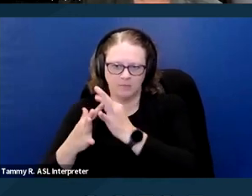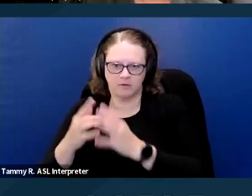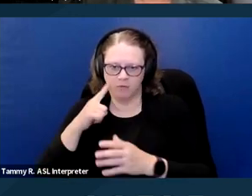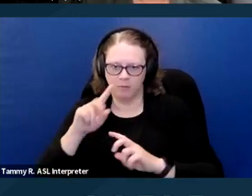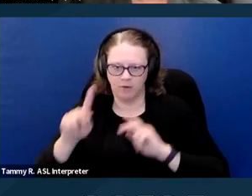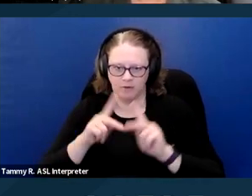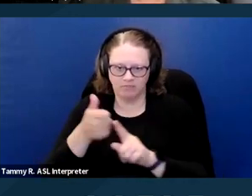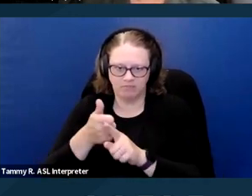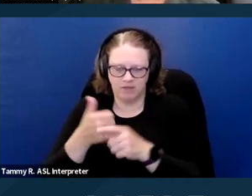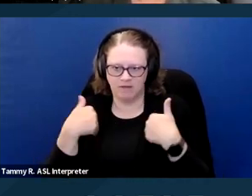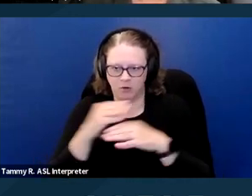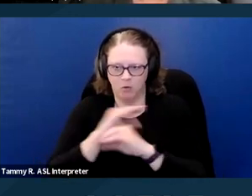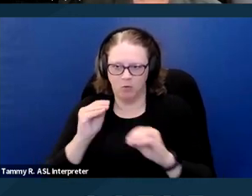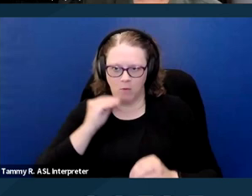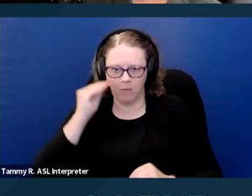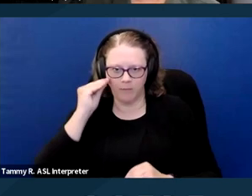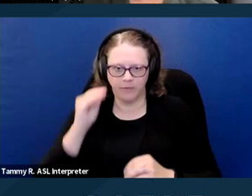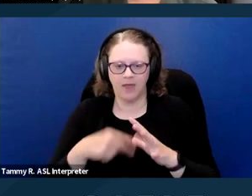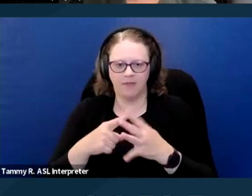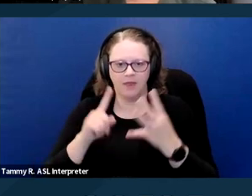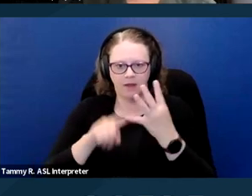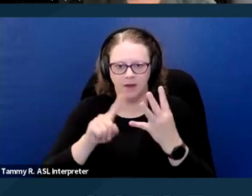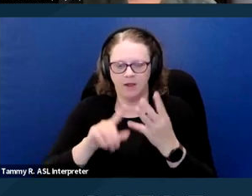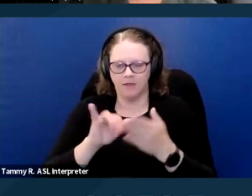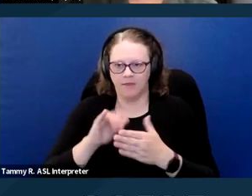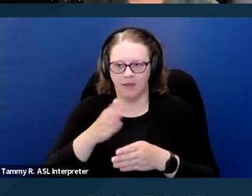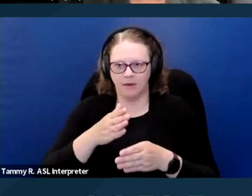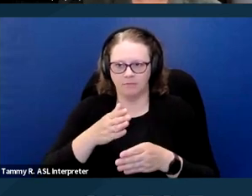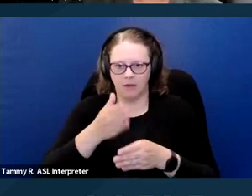and then that they complete a clinical evaluation of the person.